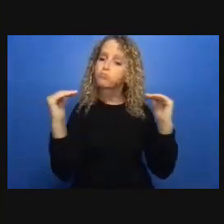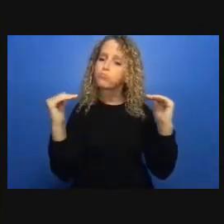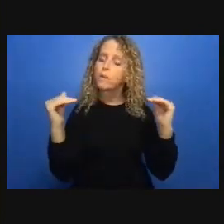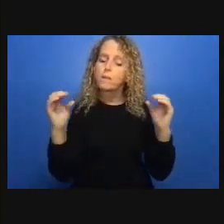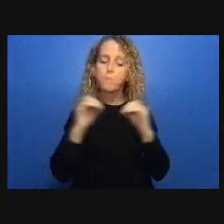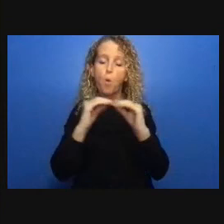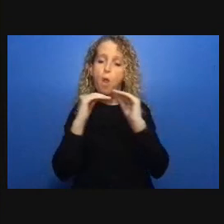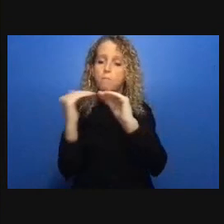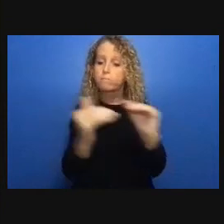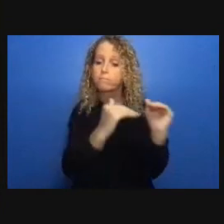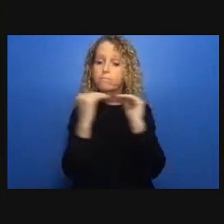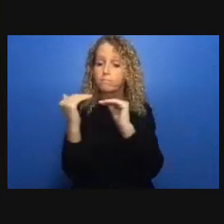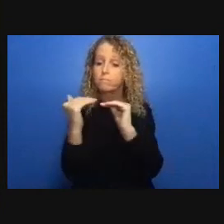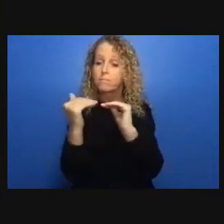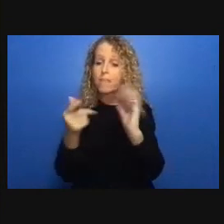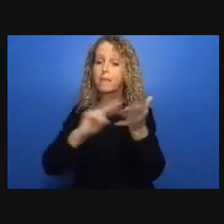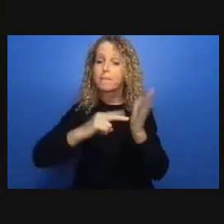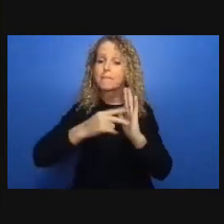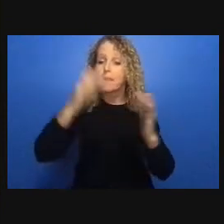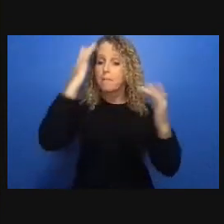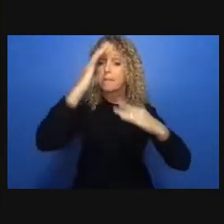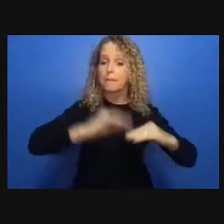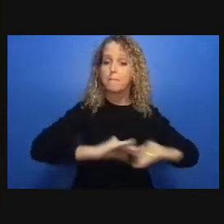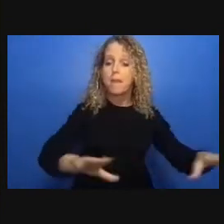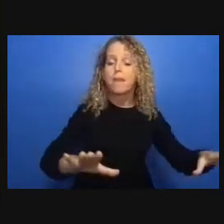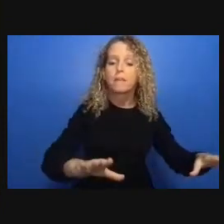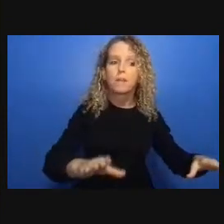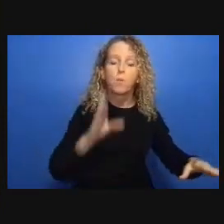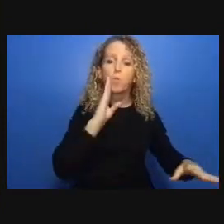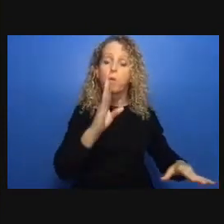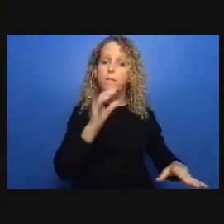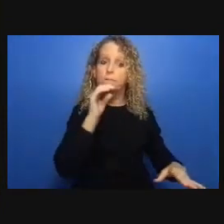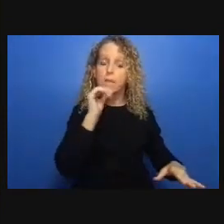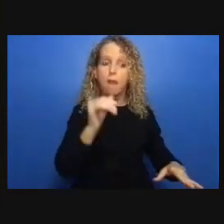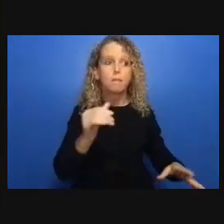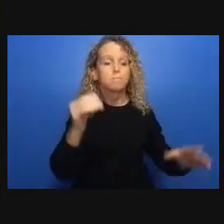reactive responses that we see from the side of the police and the prisons and whatnot